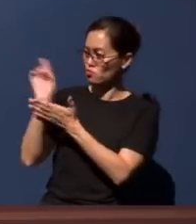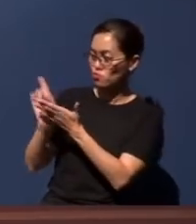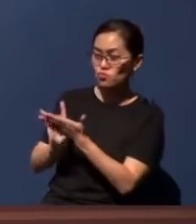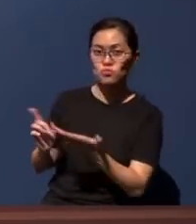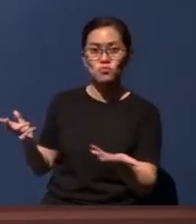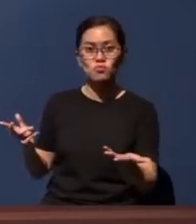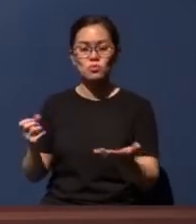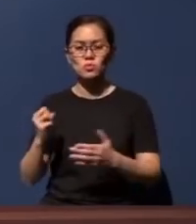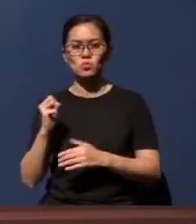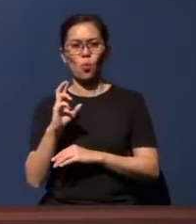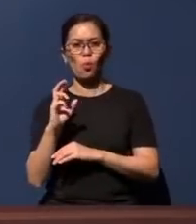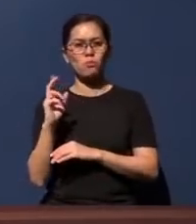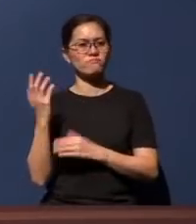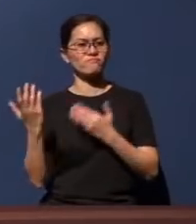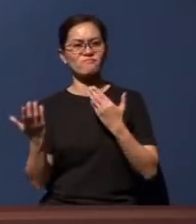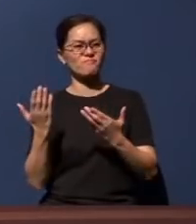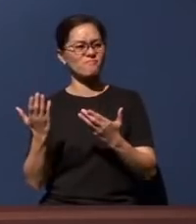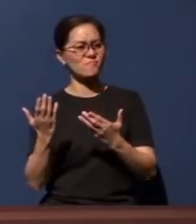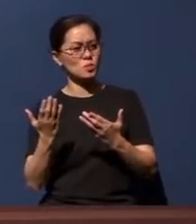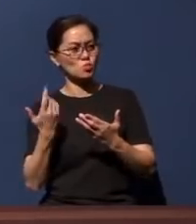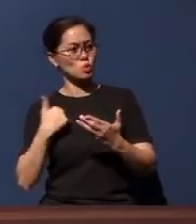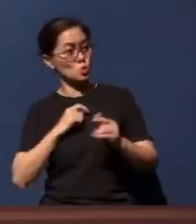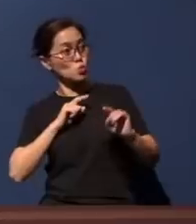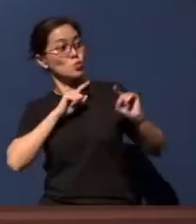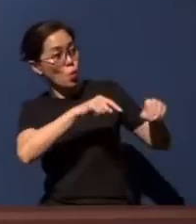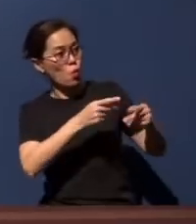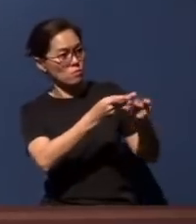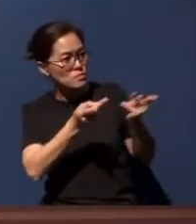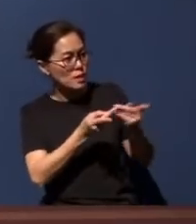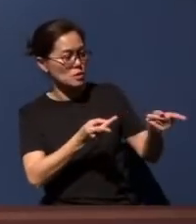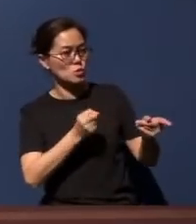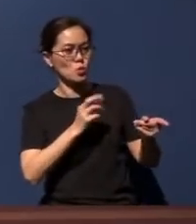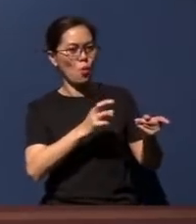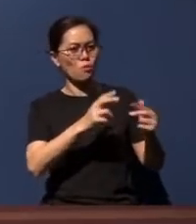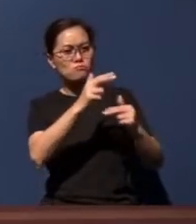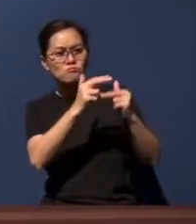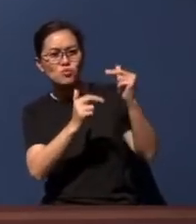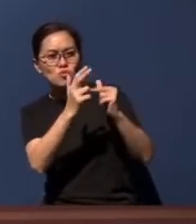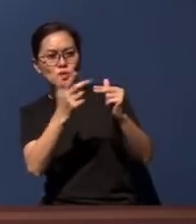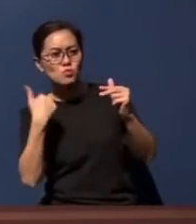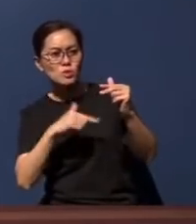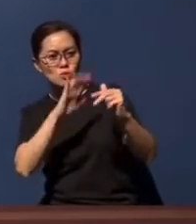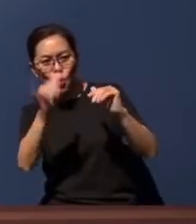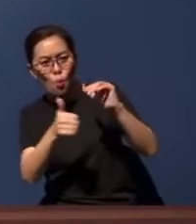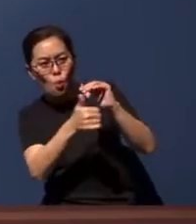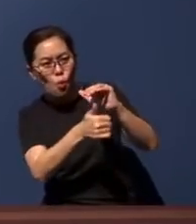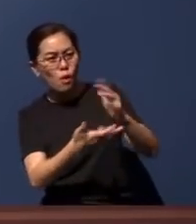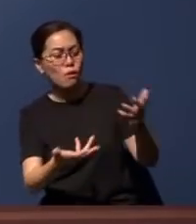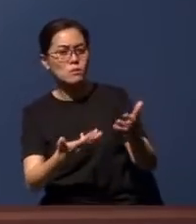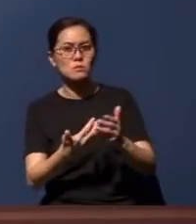perhaps some places that we should go to or some buildings that we should come under? But He chose